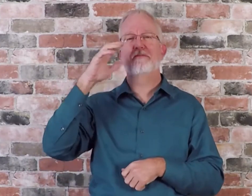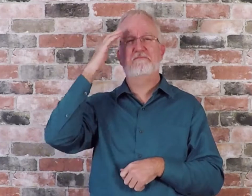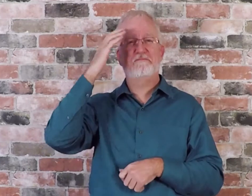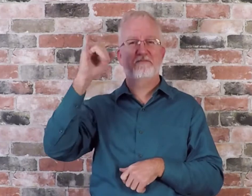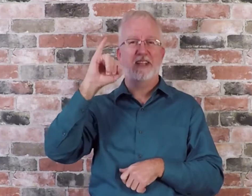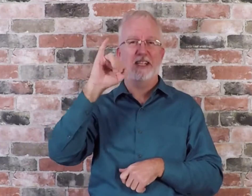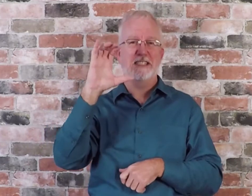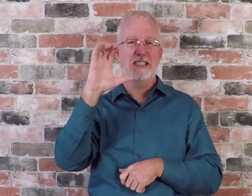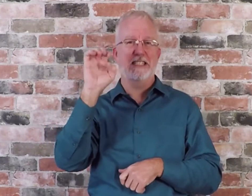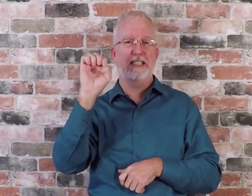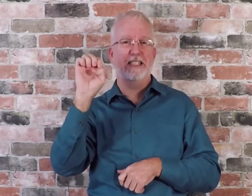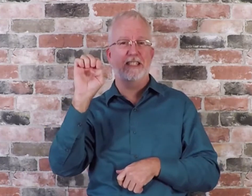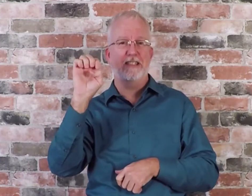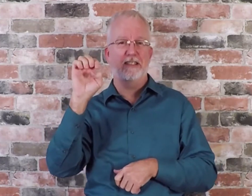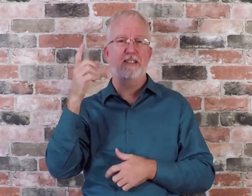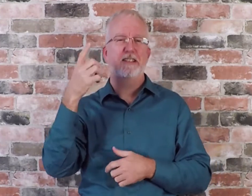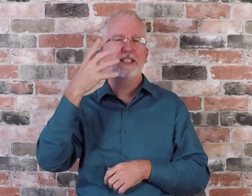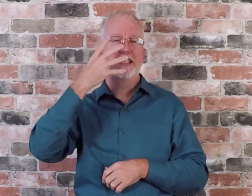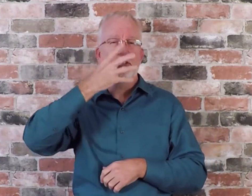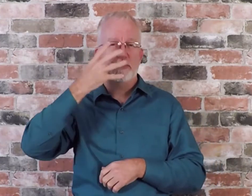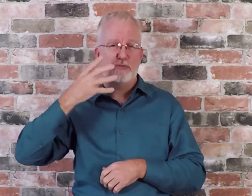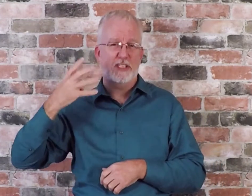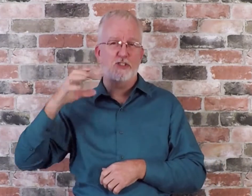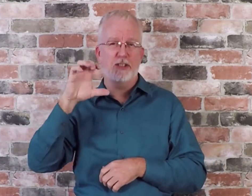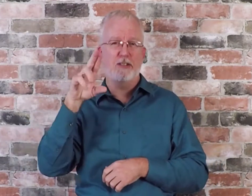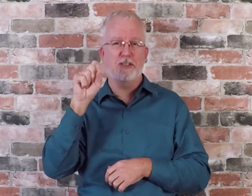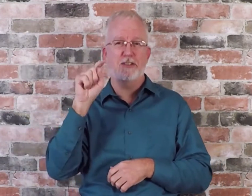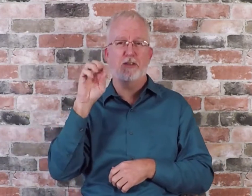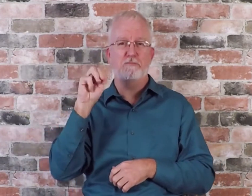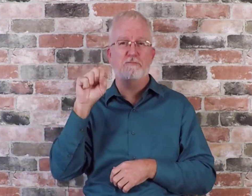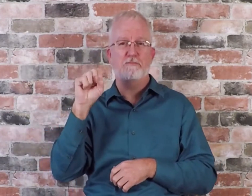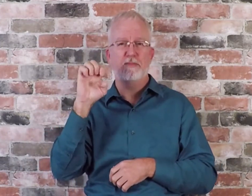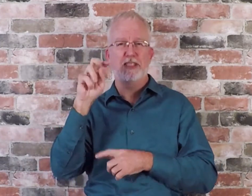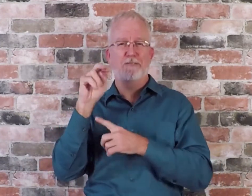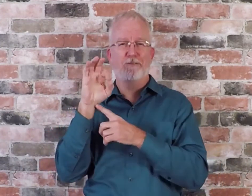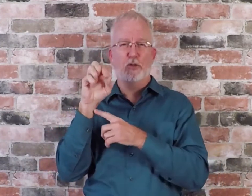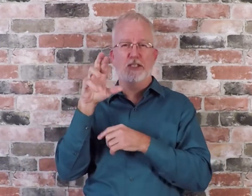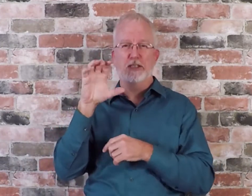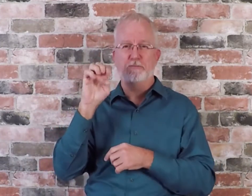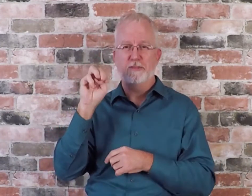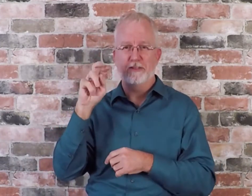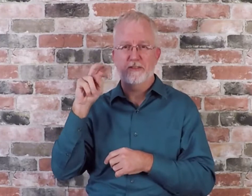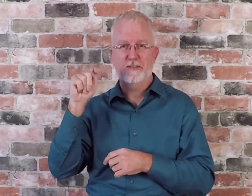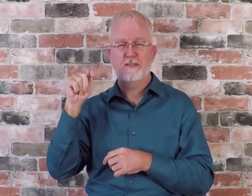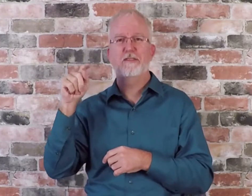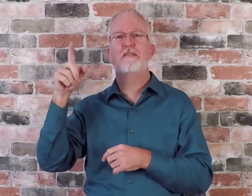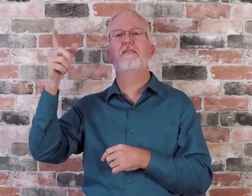U.S. Immigration and Customs Enforcement (ICE)